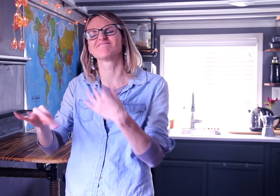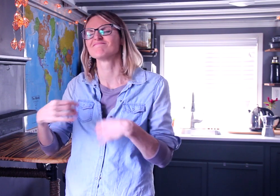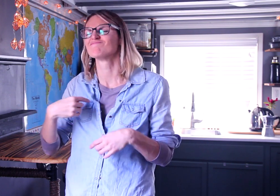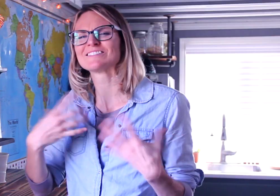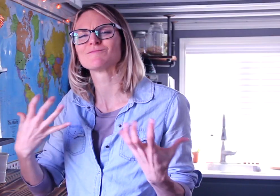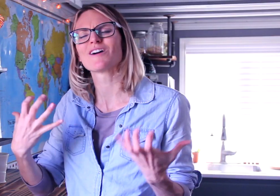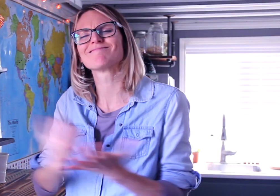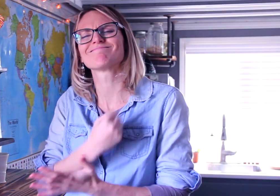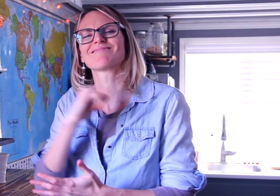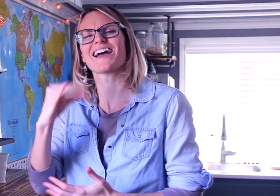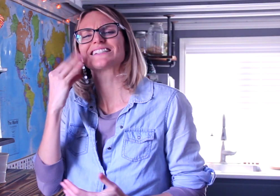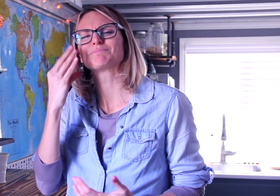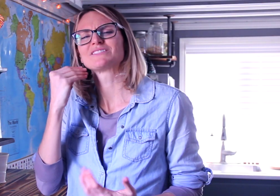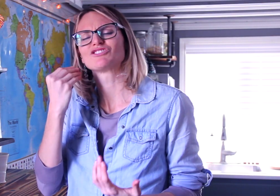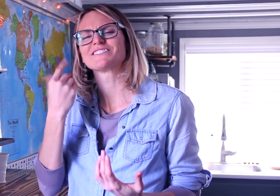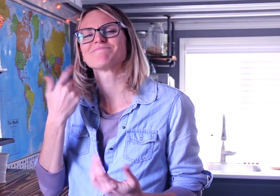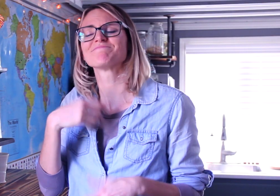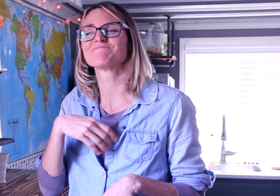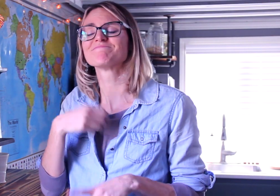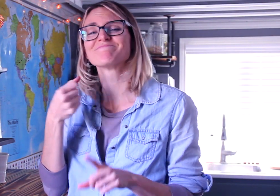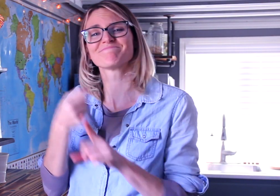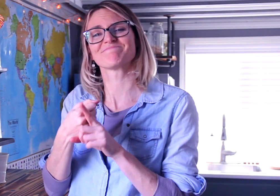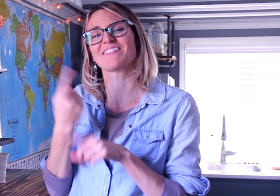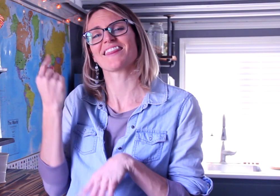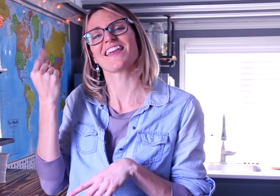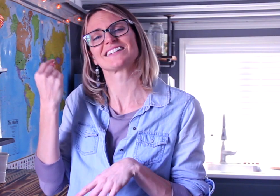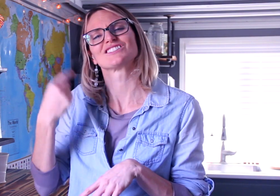I wanted to have that experience.